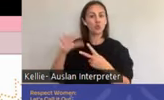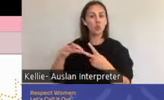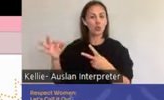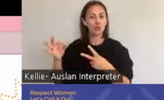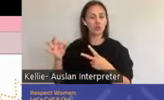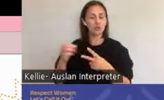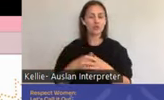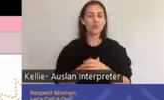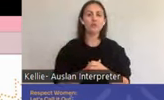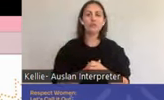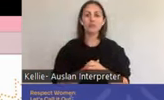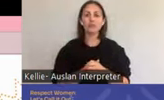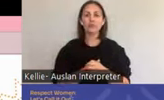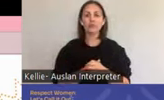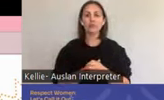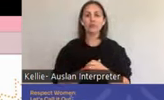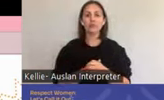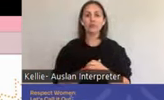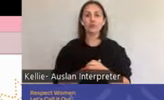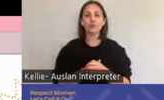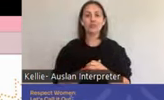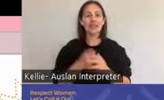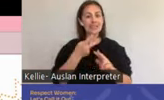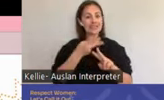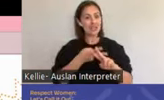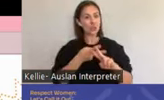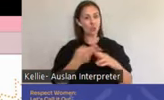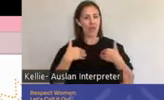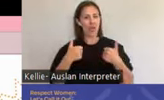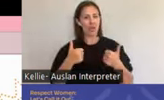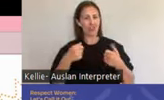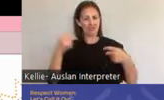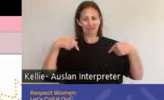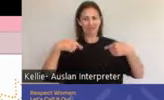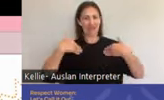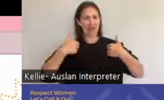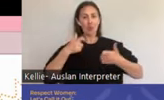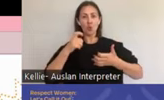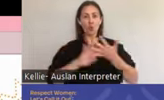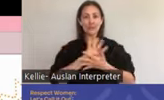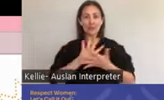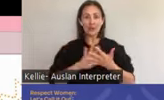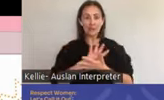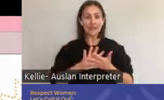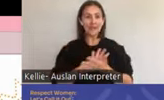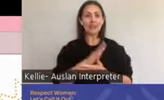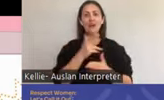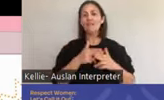Positive sexual health is not only crucial for individuals but also the well-being of couples, families and entire communities.